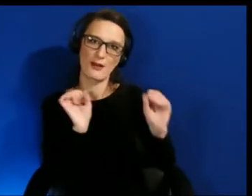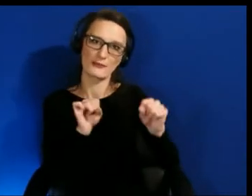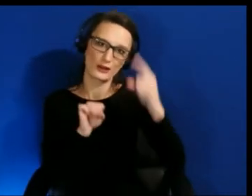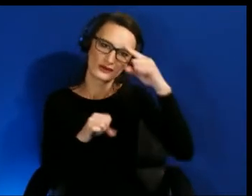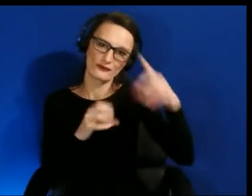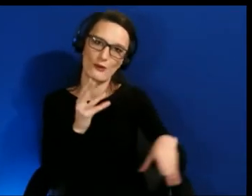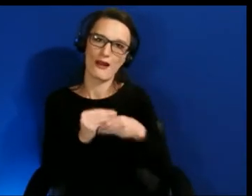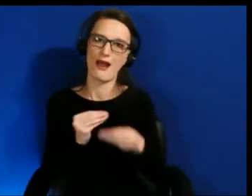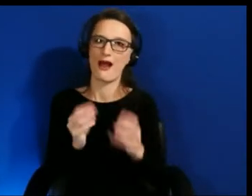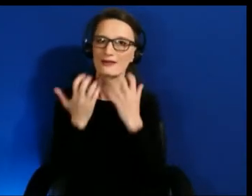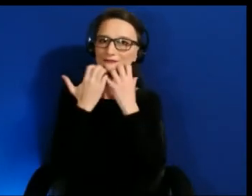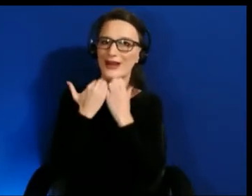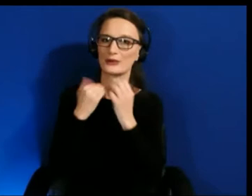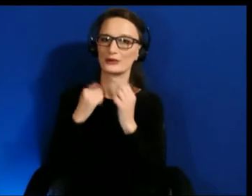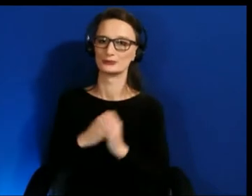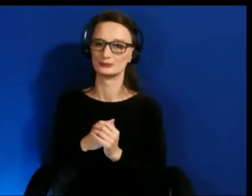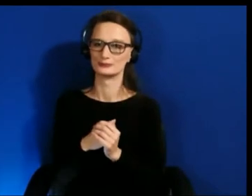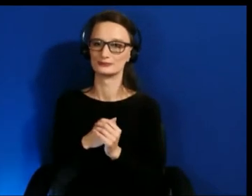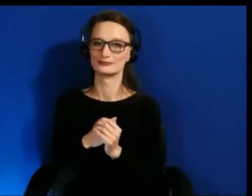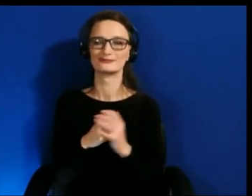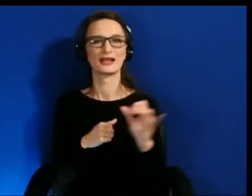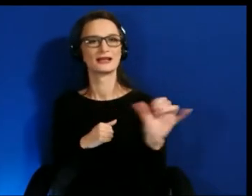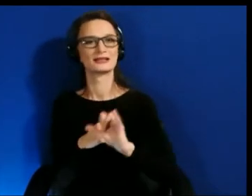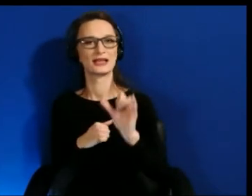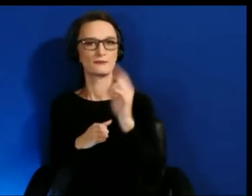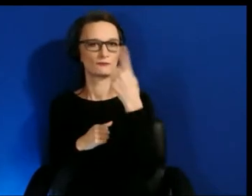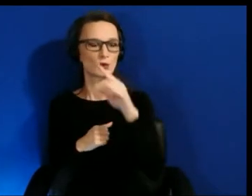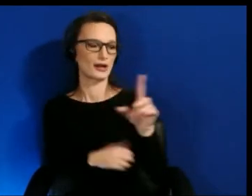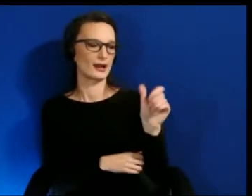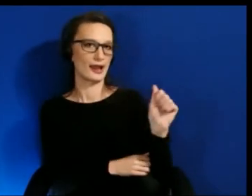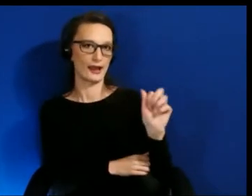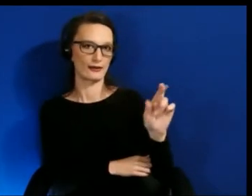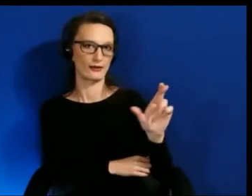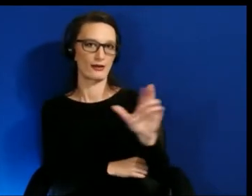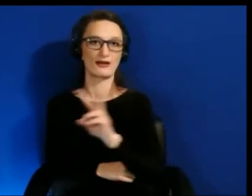I was just saying with AR and VR and in Africa and Asia we think of those as probably